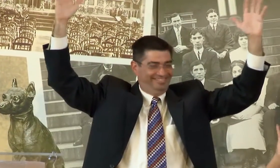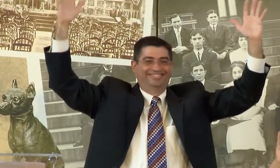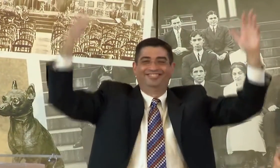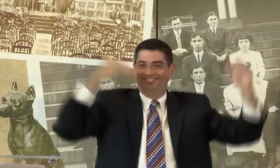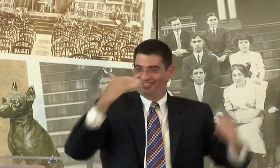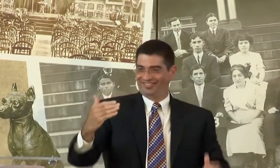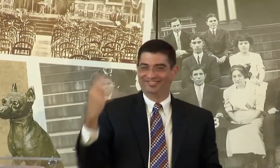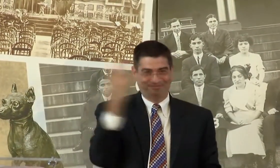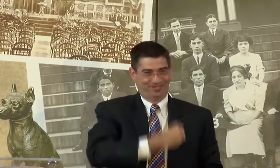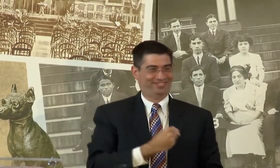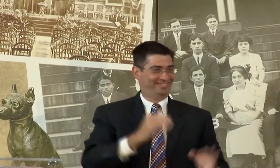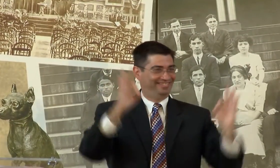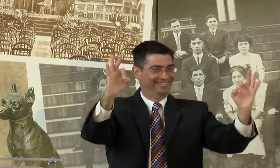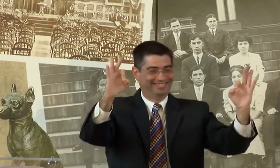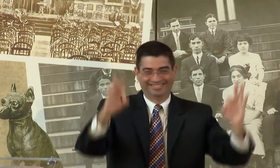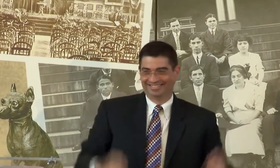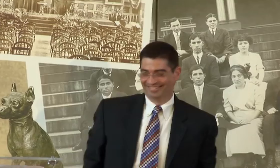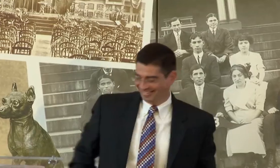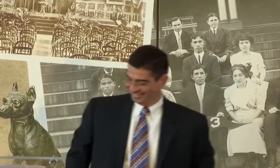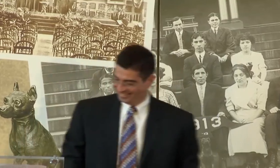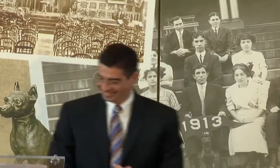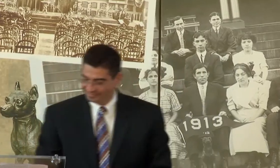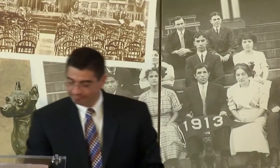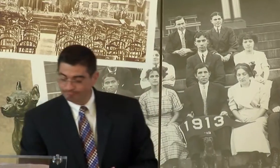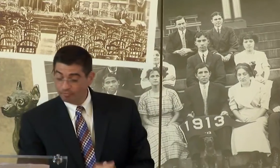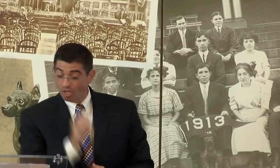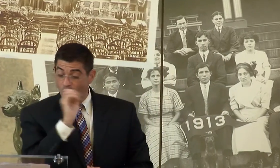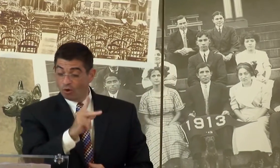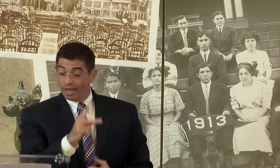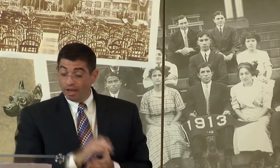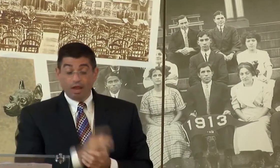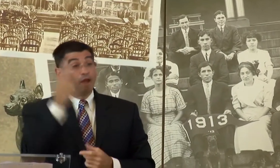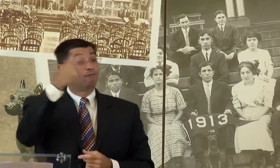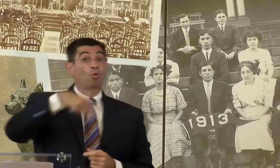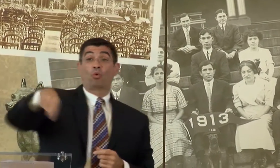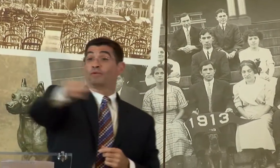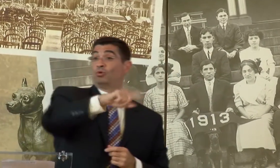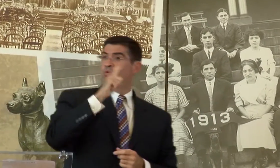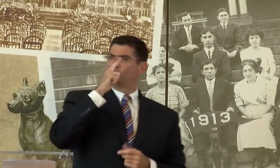GREAT. VERY GOOD. THAT WAS BEAUTIFUL.